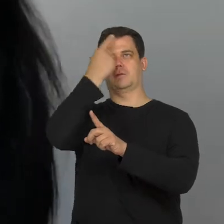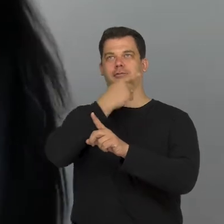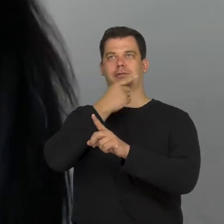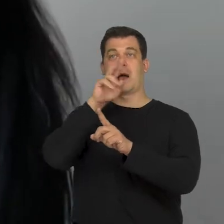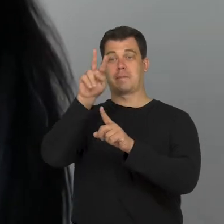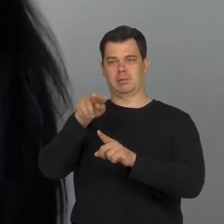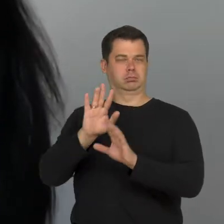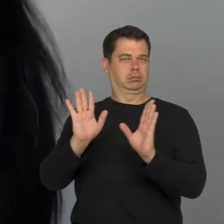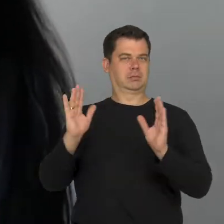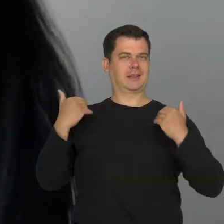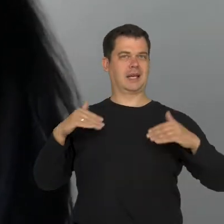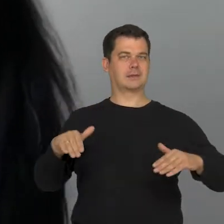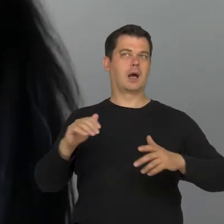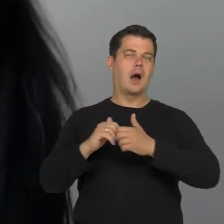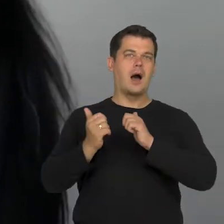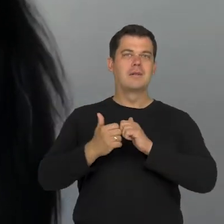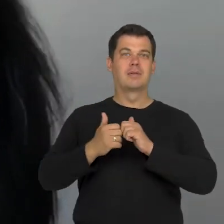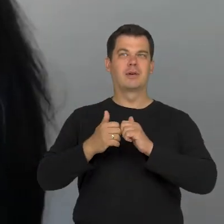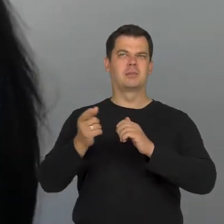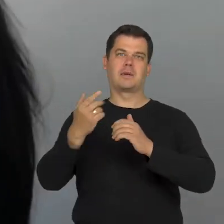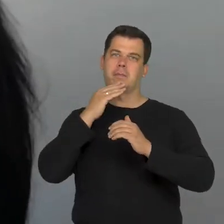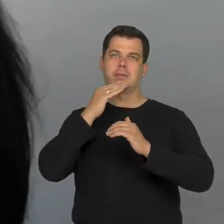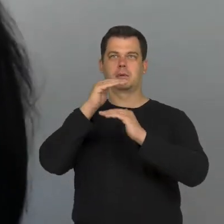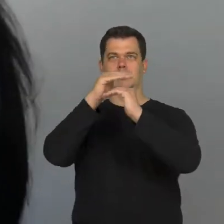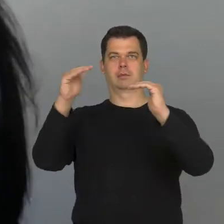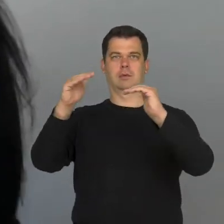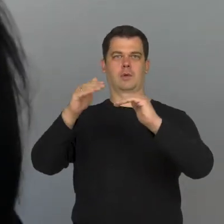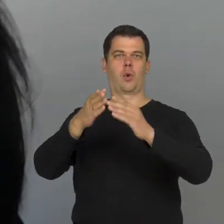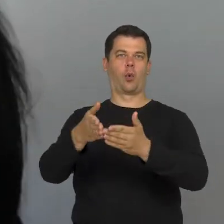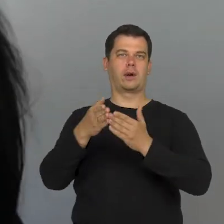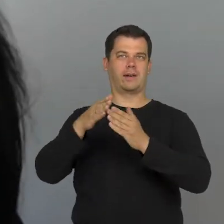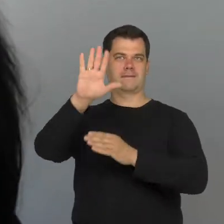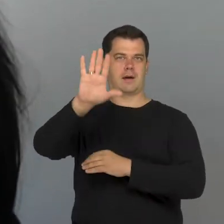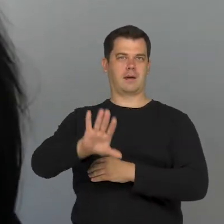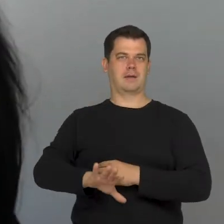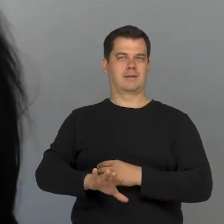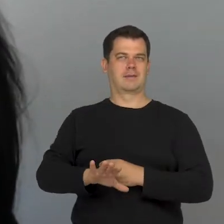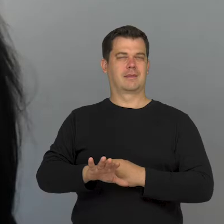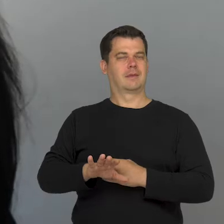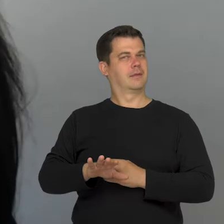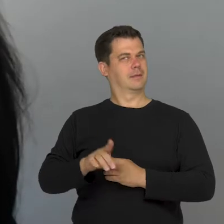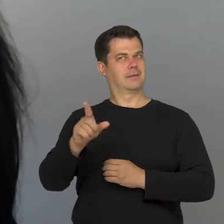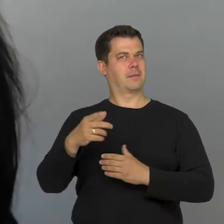or which they want to hide, than those which they actually see. It's interesting that at the beginning of the performance starts with